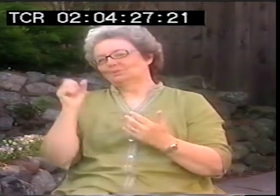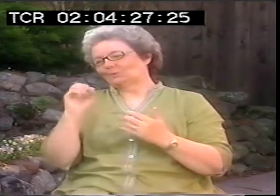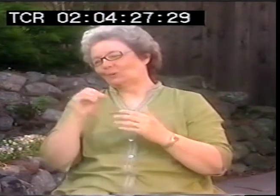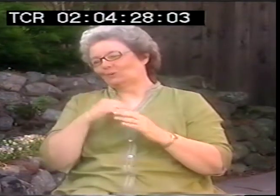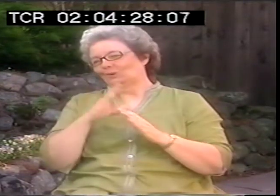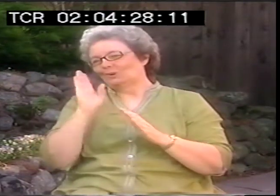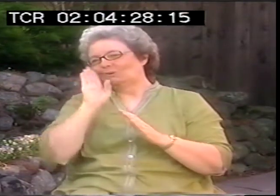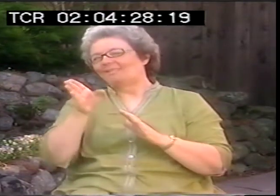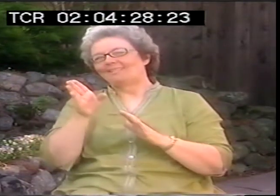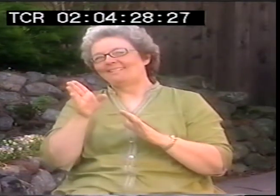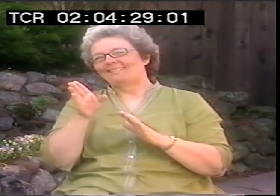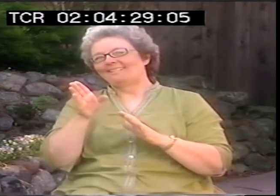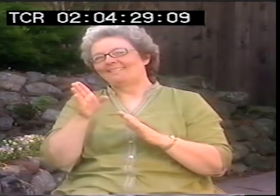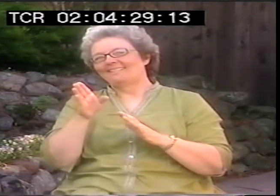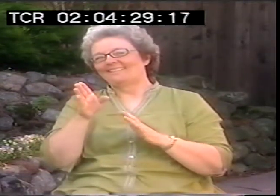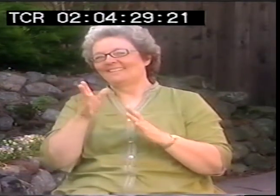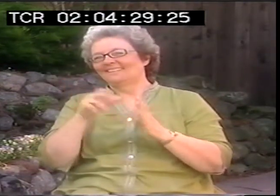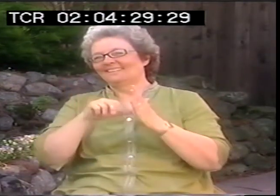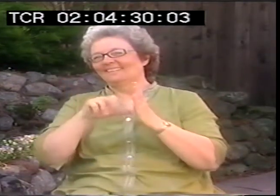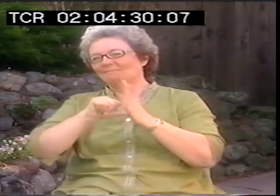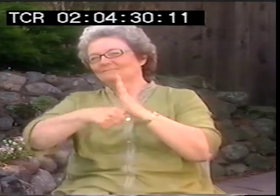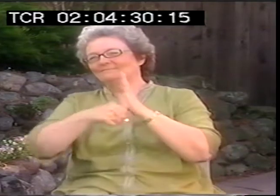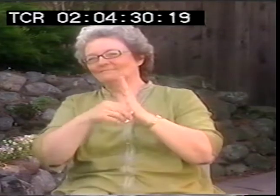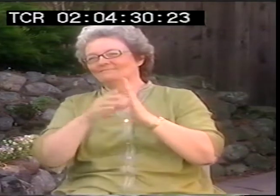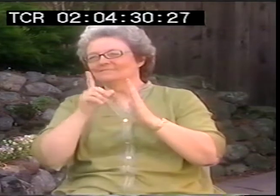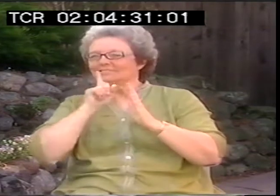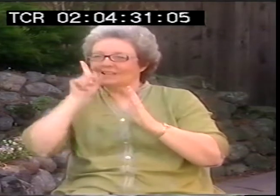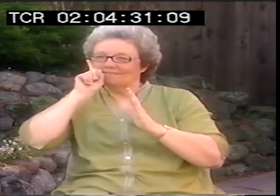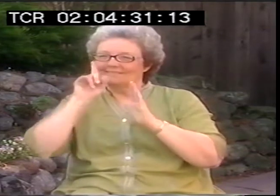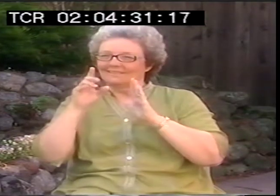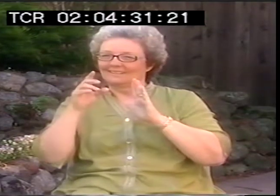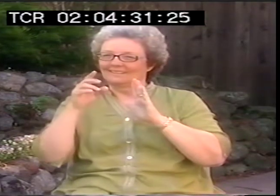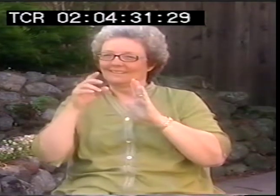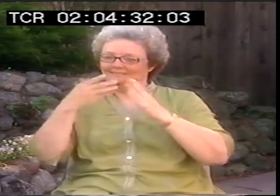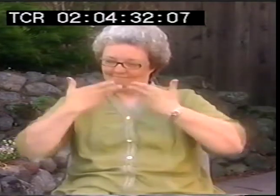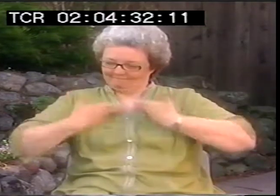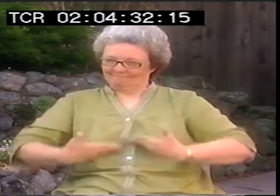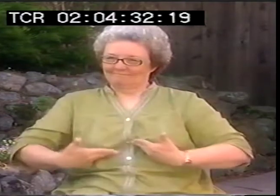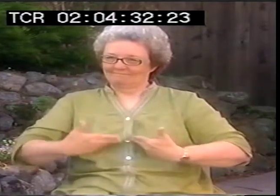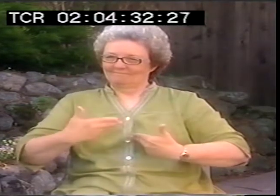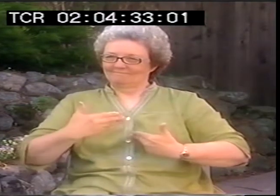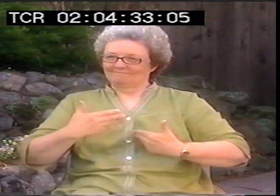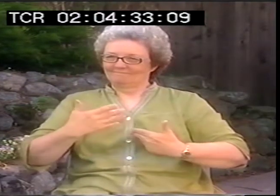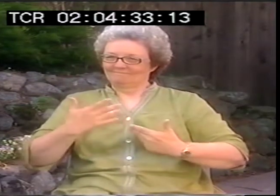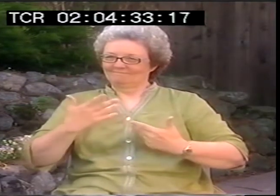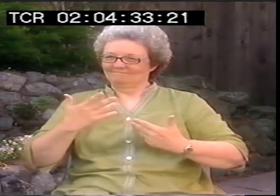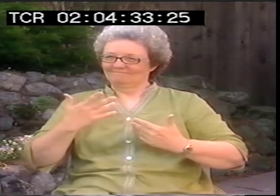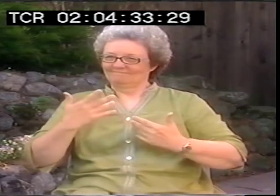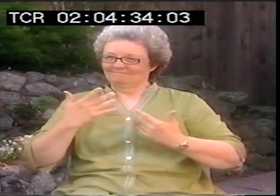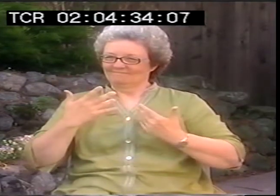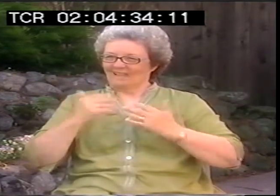of deaf education of people who come from both of them. But really, deaf people as individuals